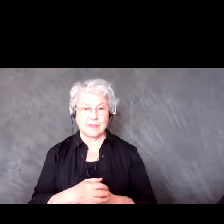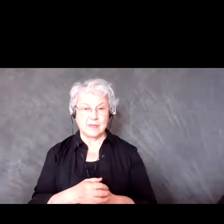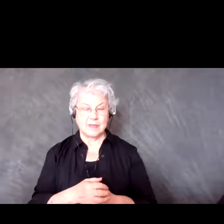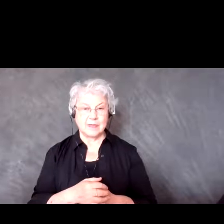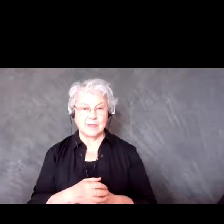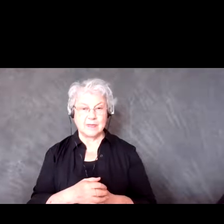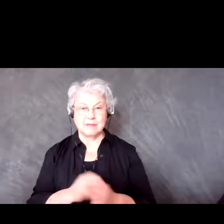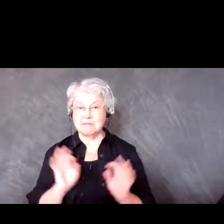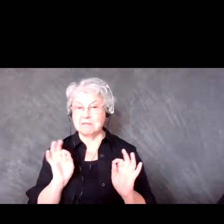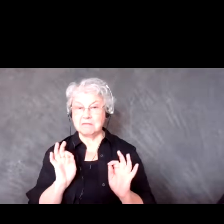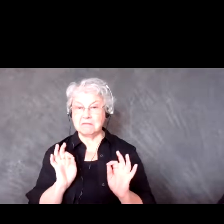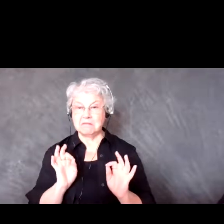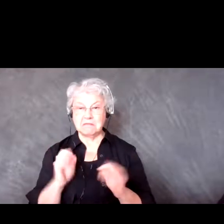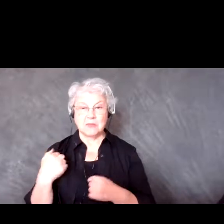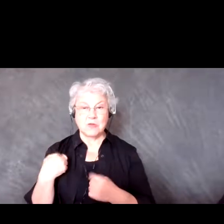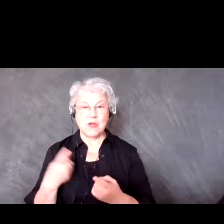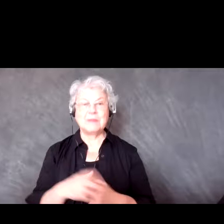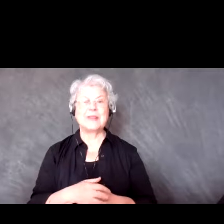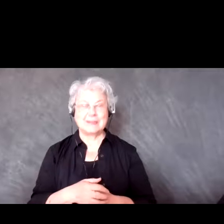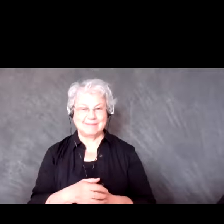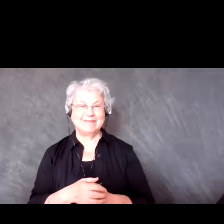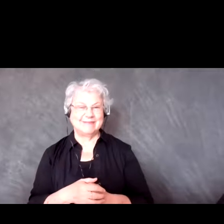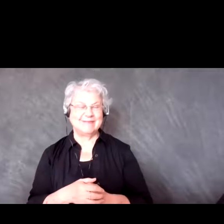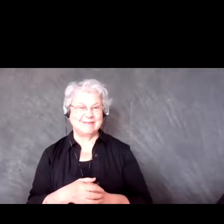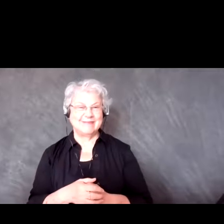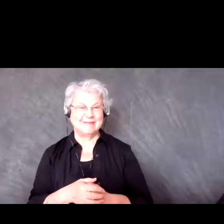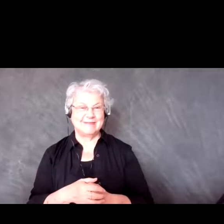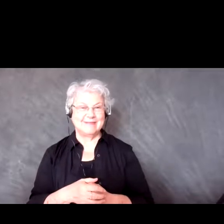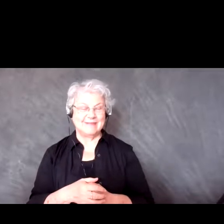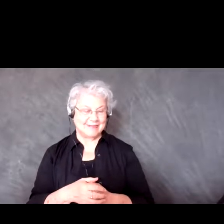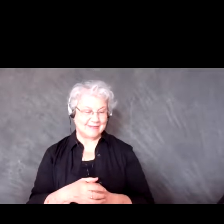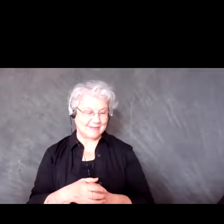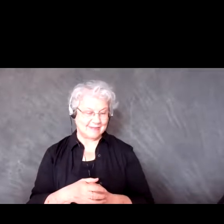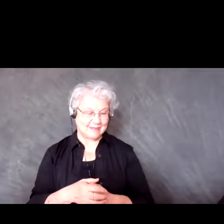Not at the moment. Okay awesome, we will keep moving on.